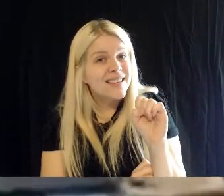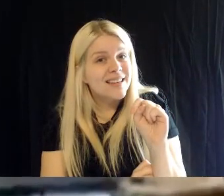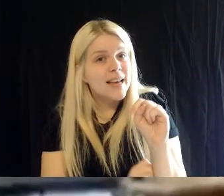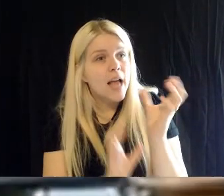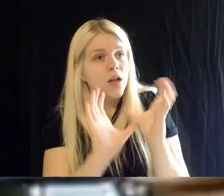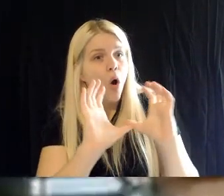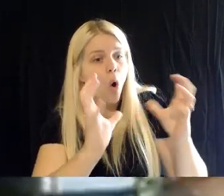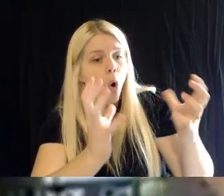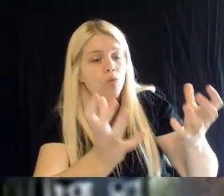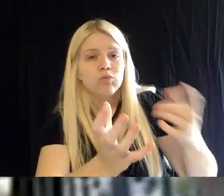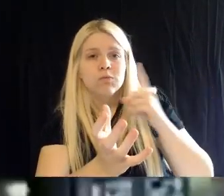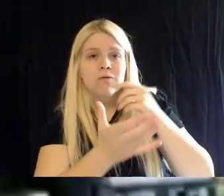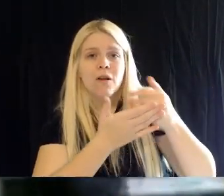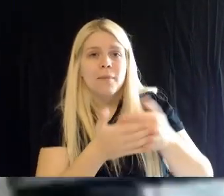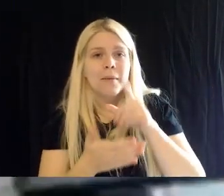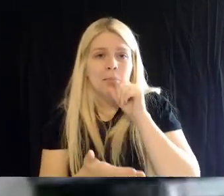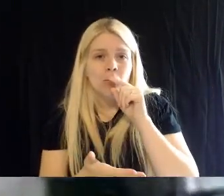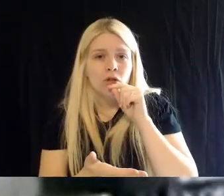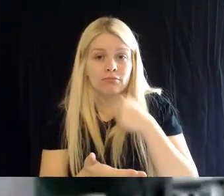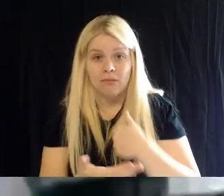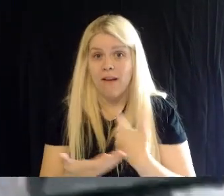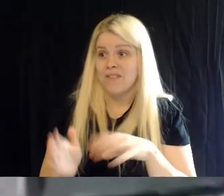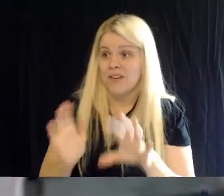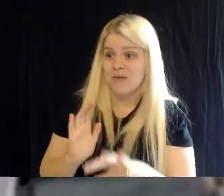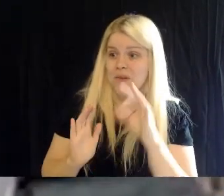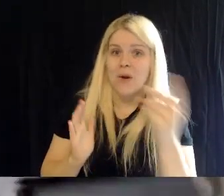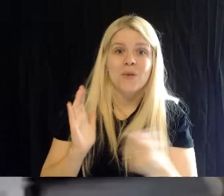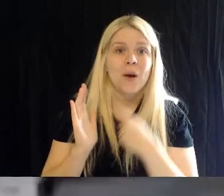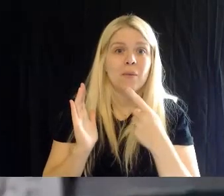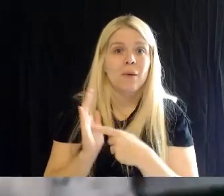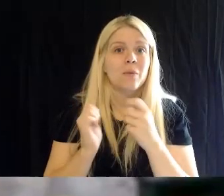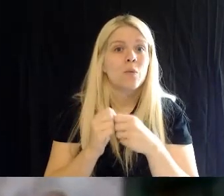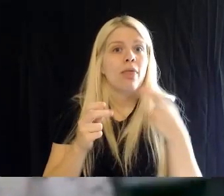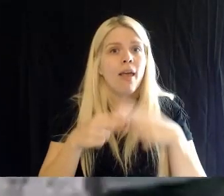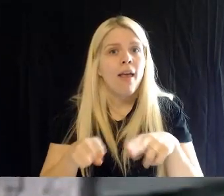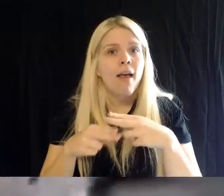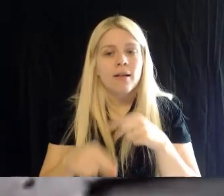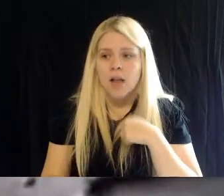I know I've come across some nests, with even eggs in it, and boy I'm like "Oh, I'm gonna stay